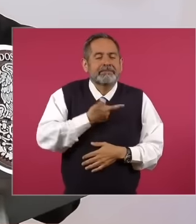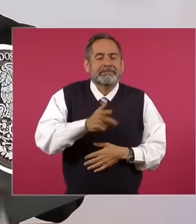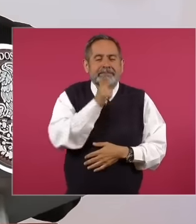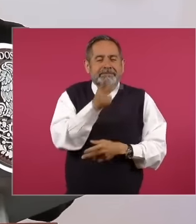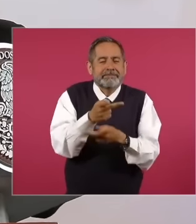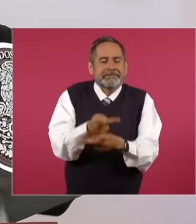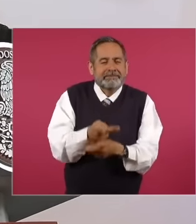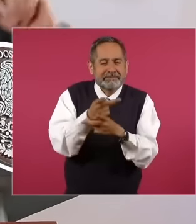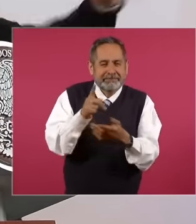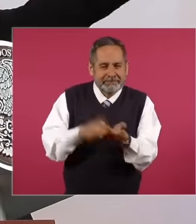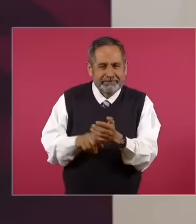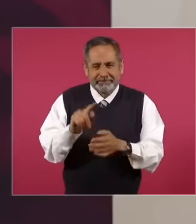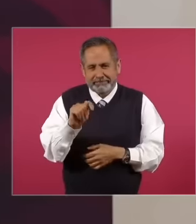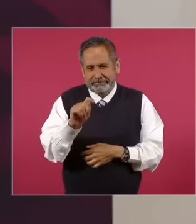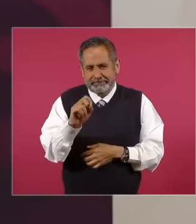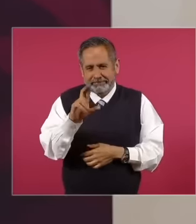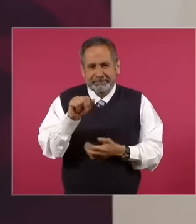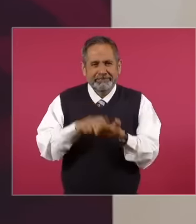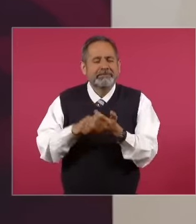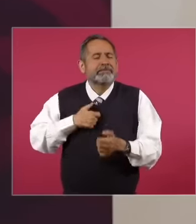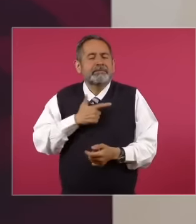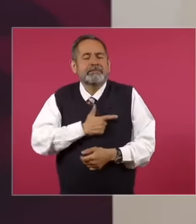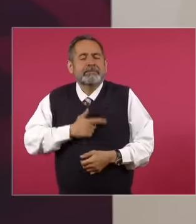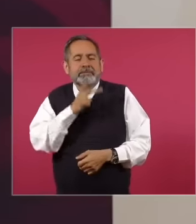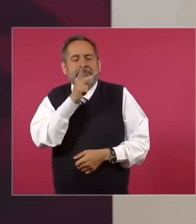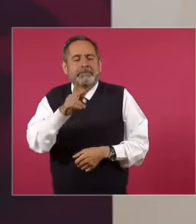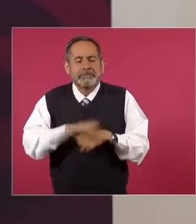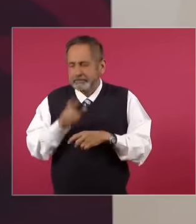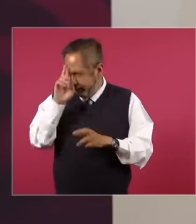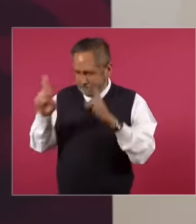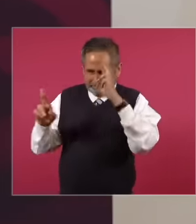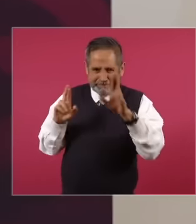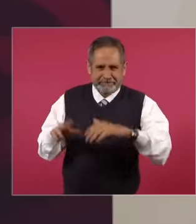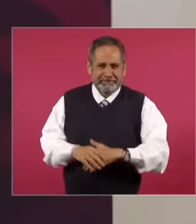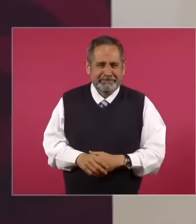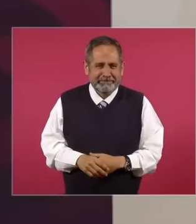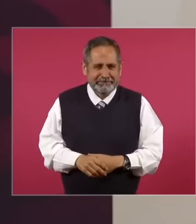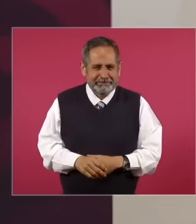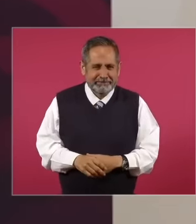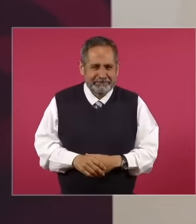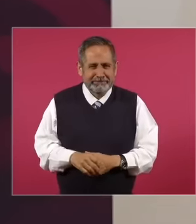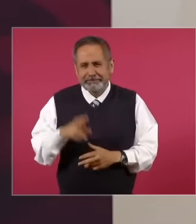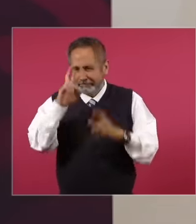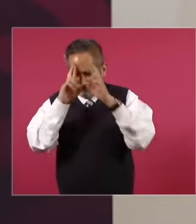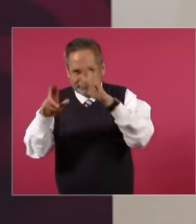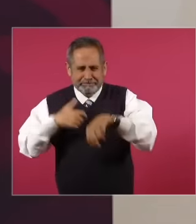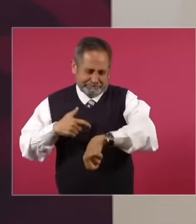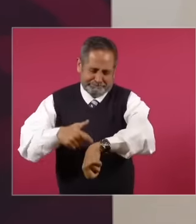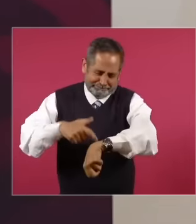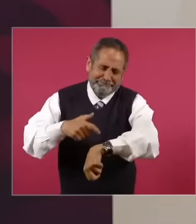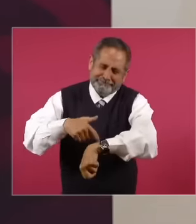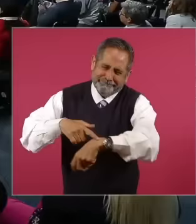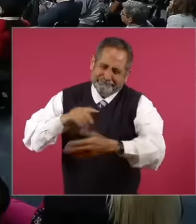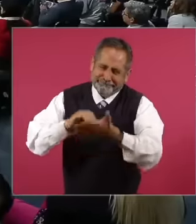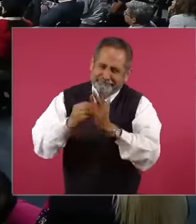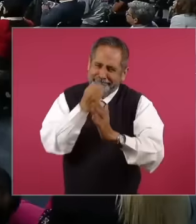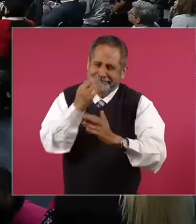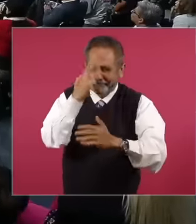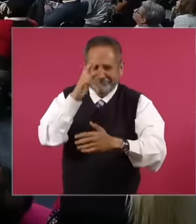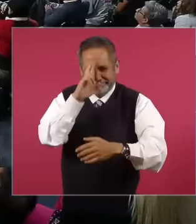term tolerance I like respect more, we have to respect breakfast time Let's go now